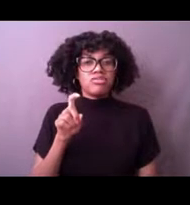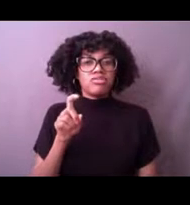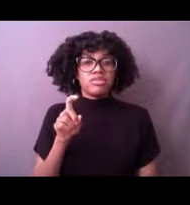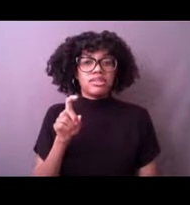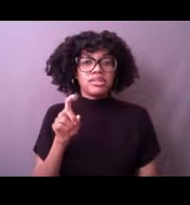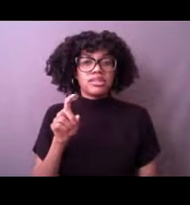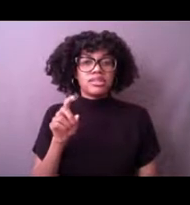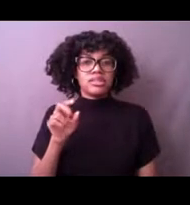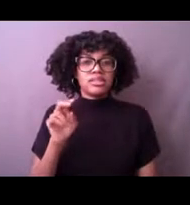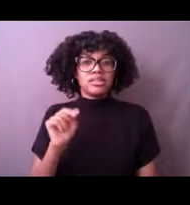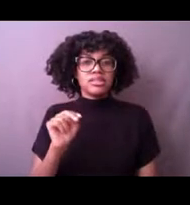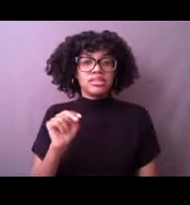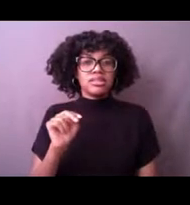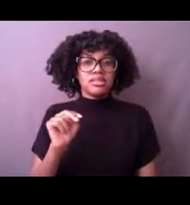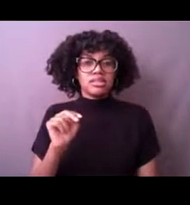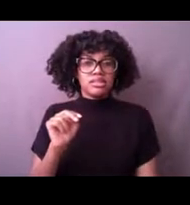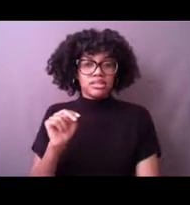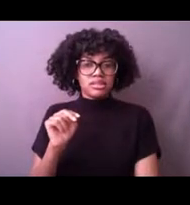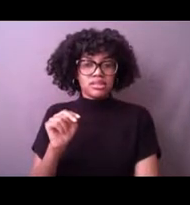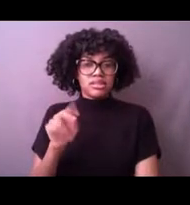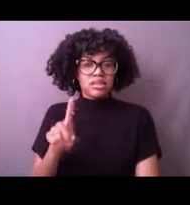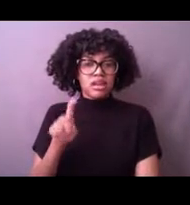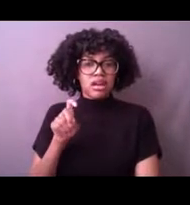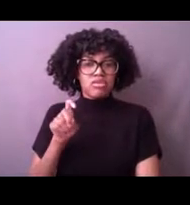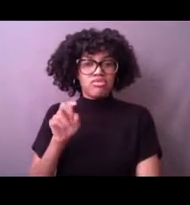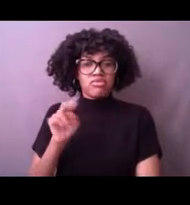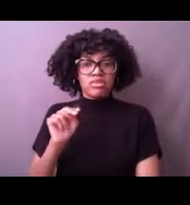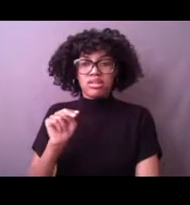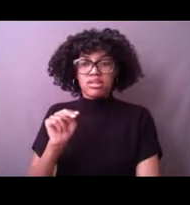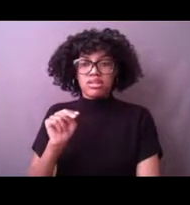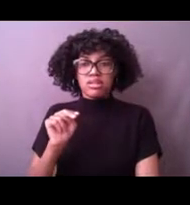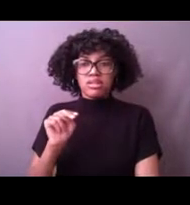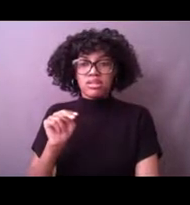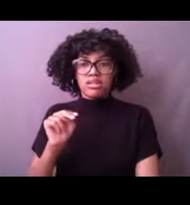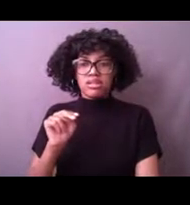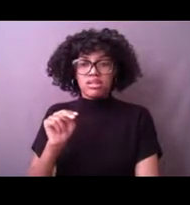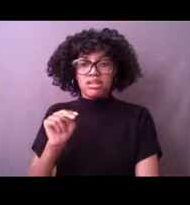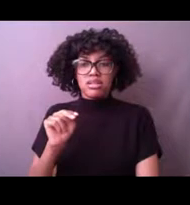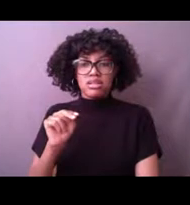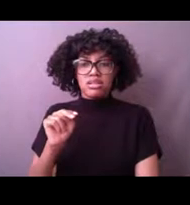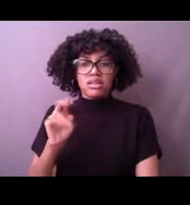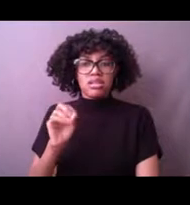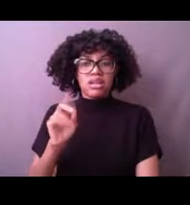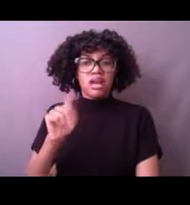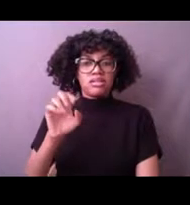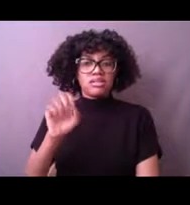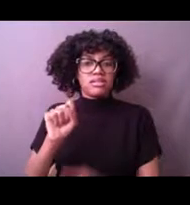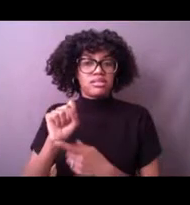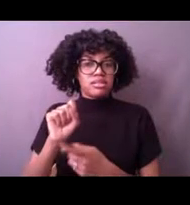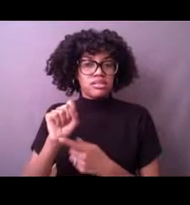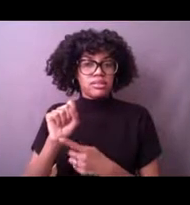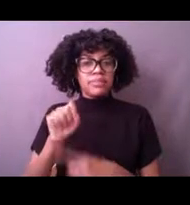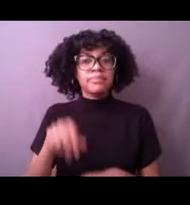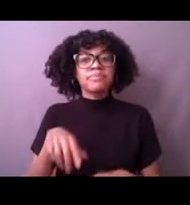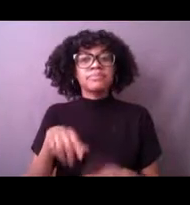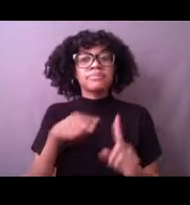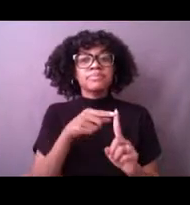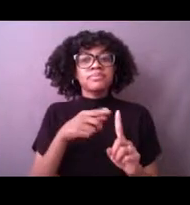went directly through the center of the storm or the eye. Each of the arrows indicates where we saw